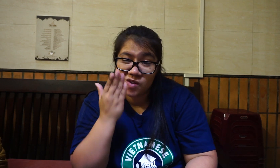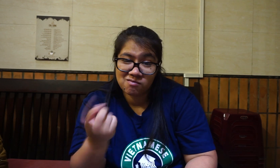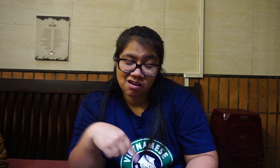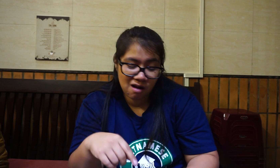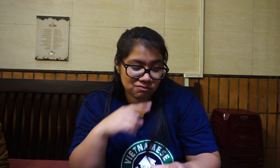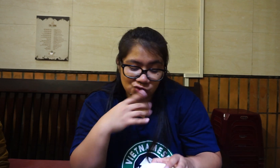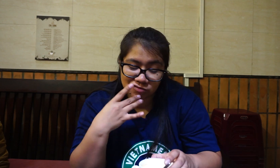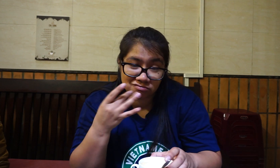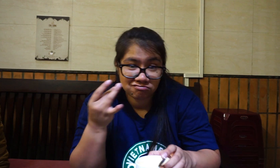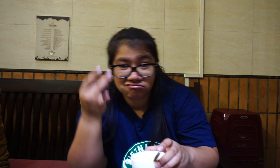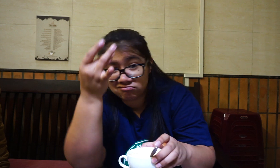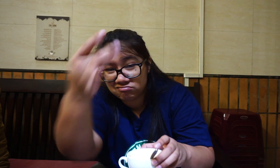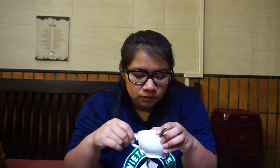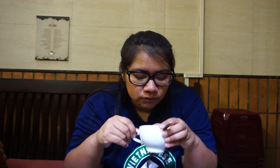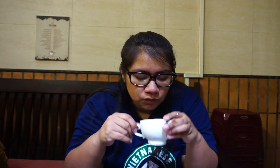I really recommend you to come, It's delicious!